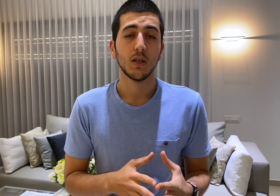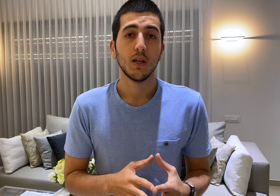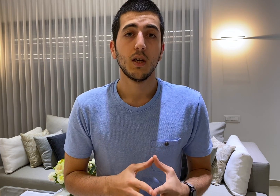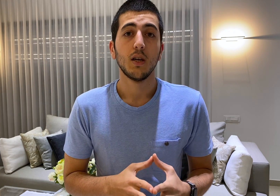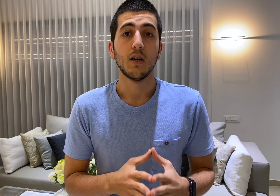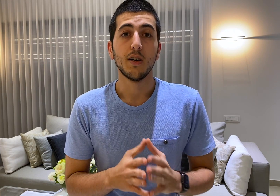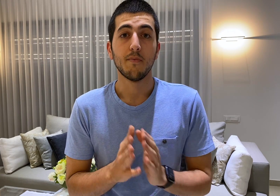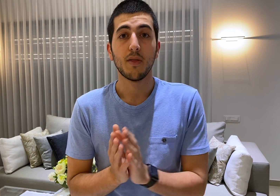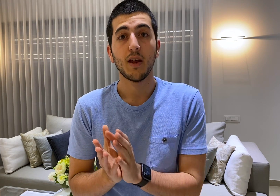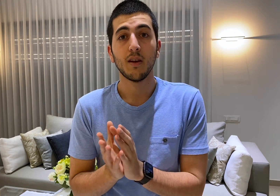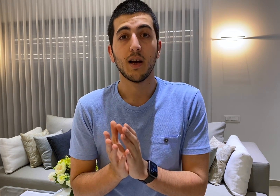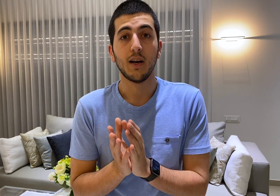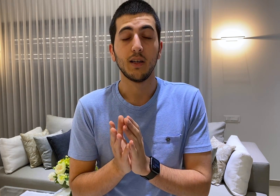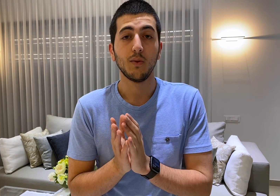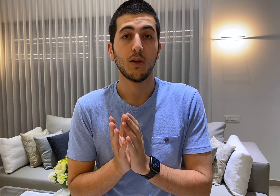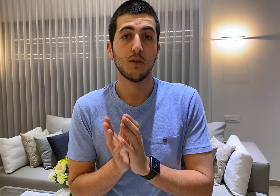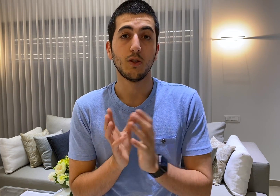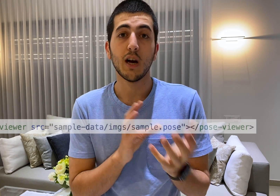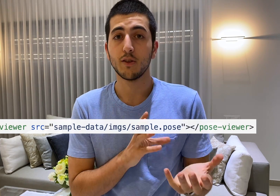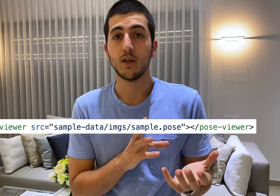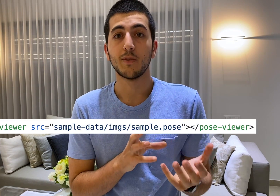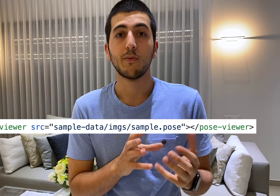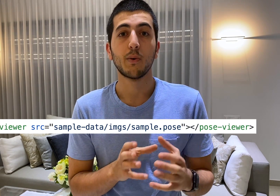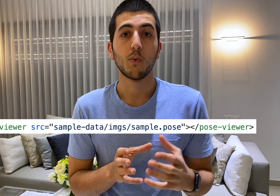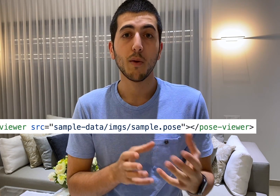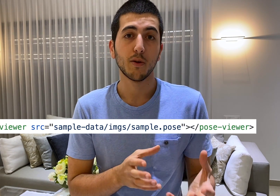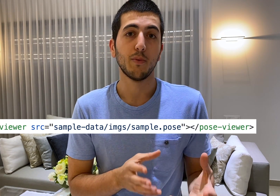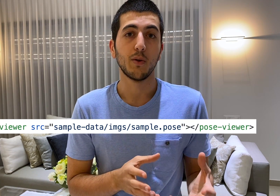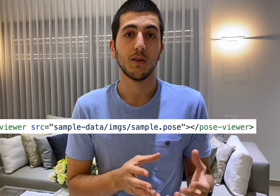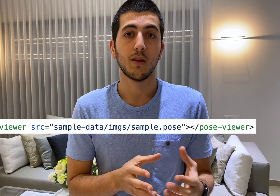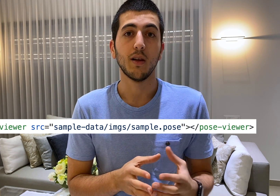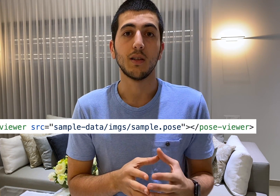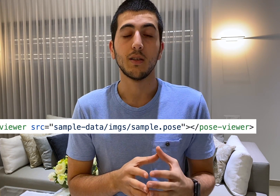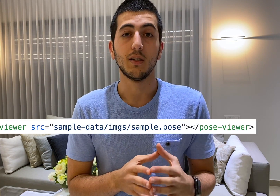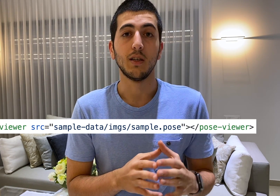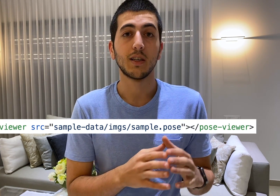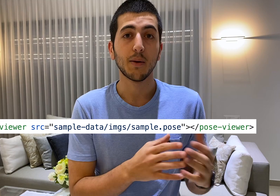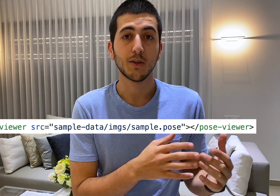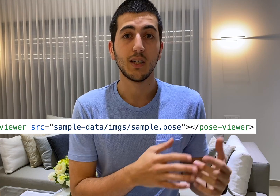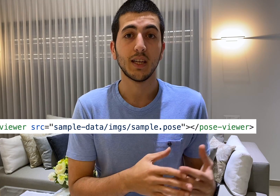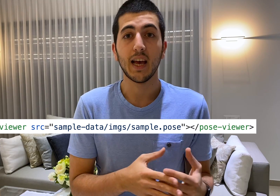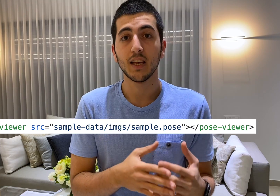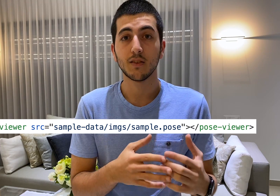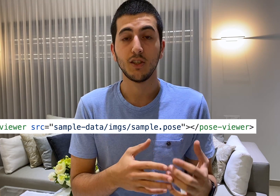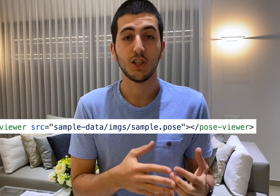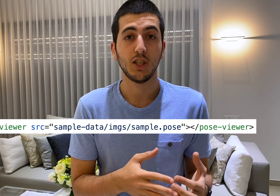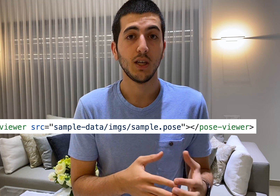then I went to JavaScript and wrote WebComponent that encapsulated an SVG